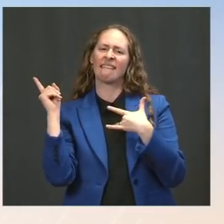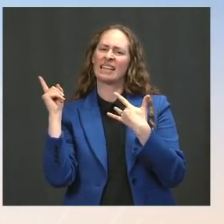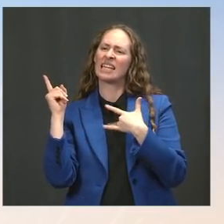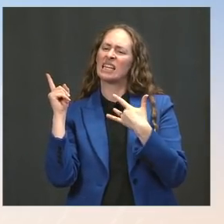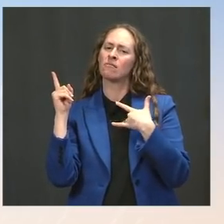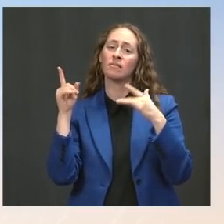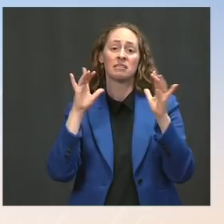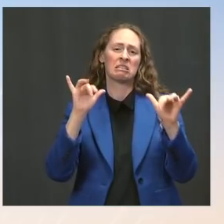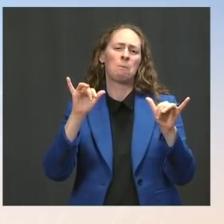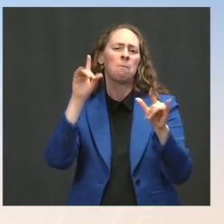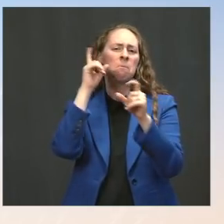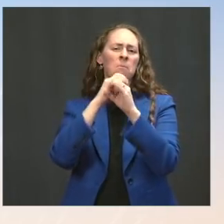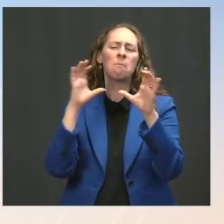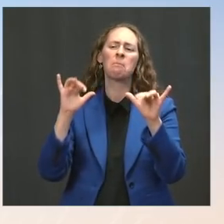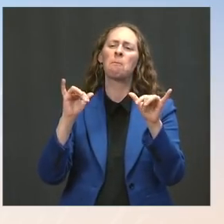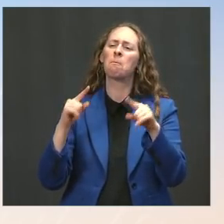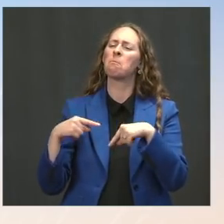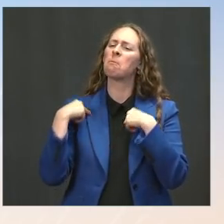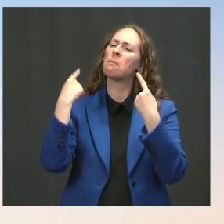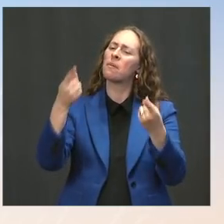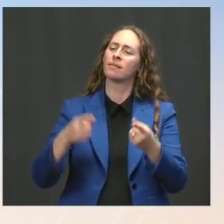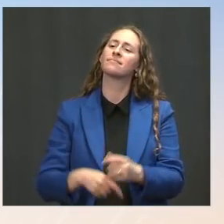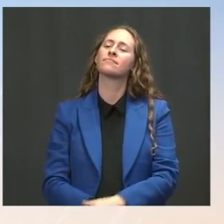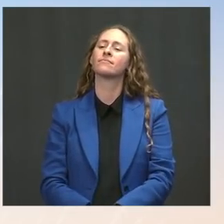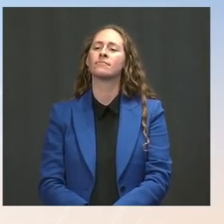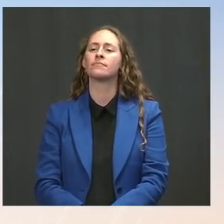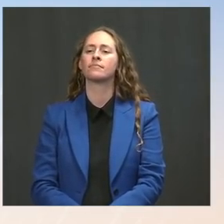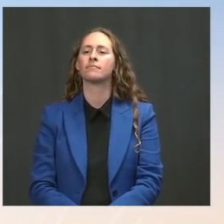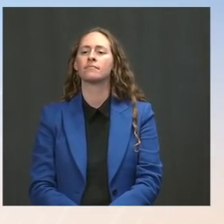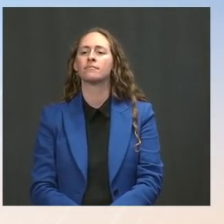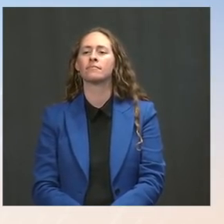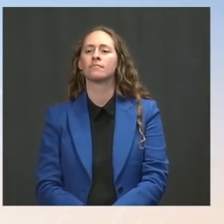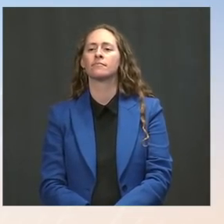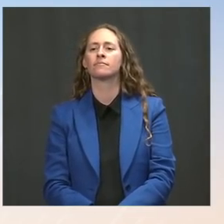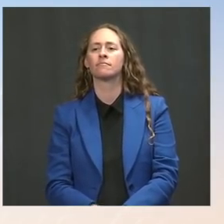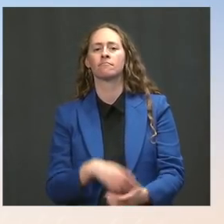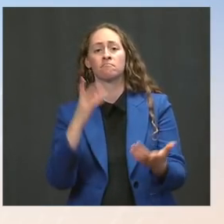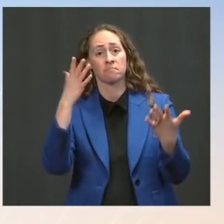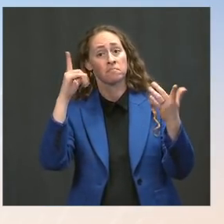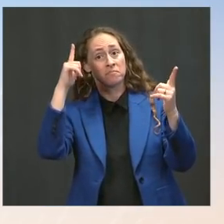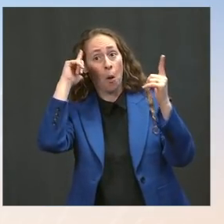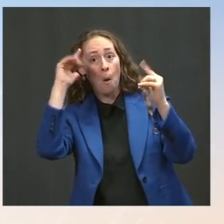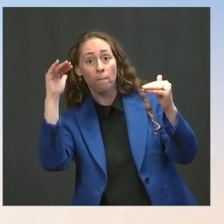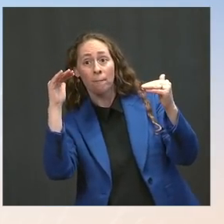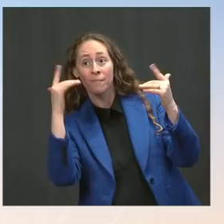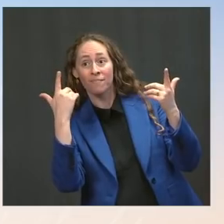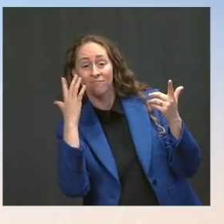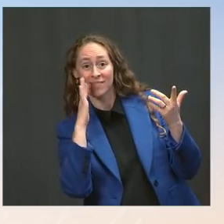and we expect there will be some opportunity to engage at some point. But it did not come up in the context of these meetings,